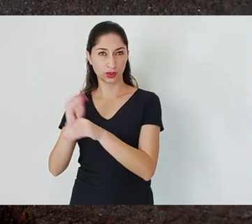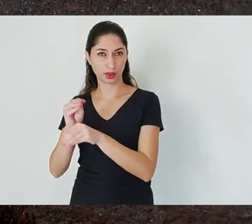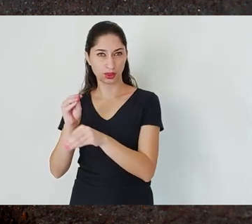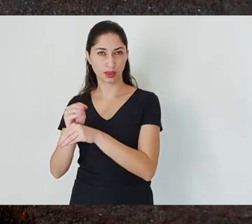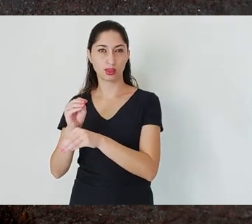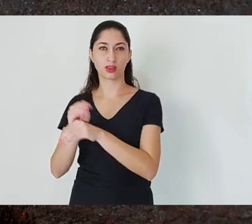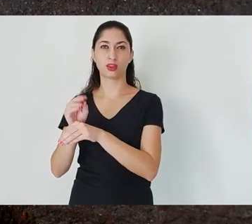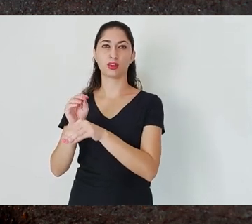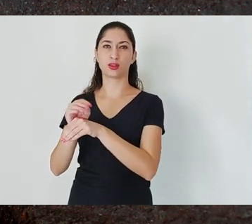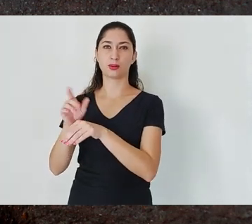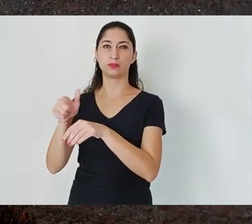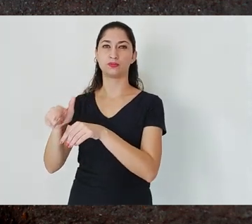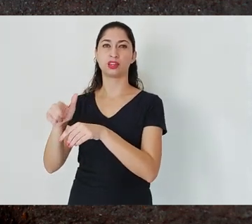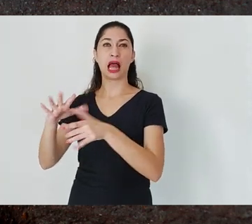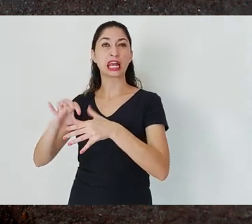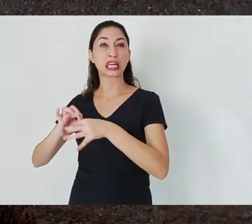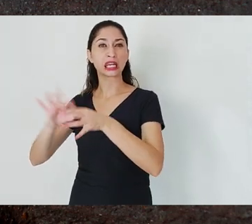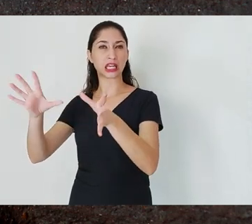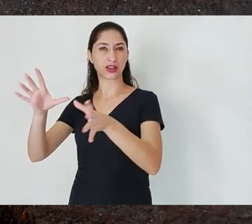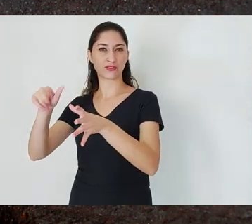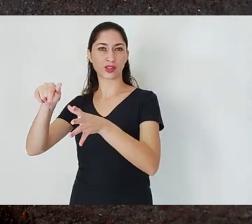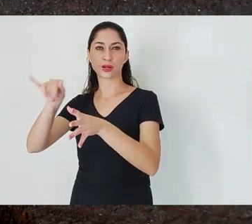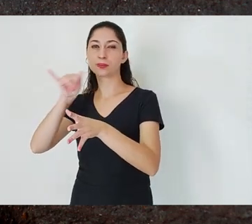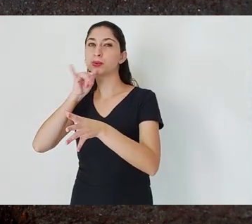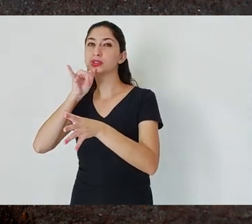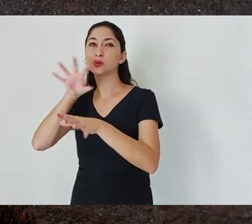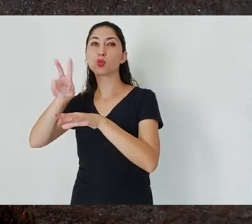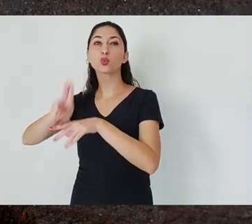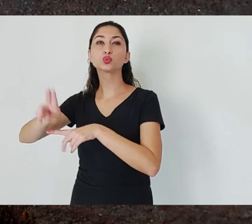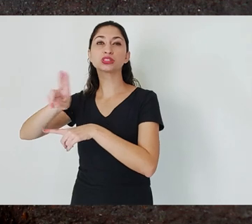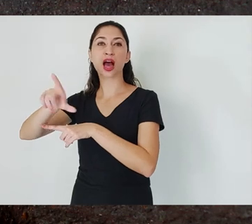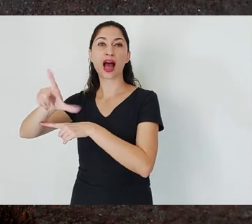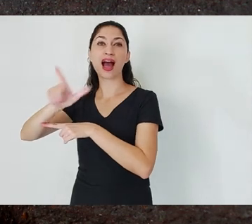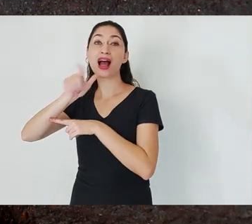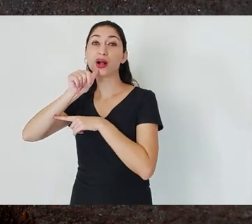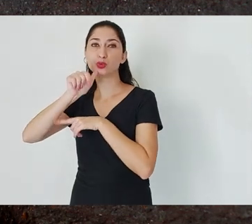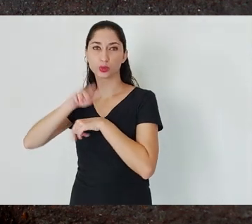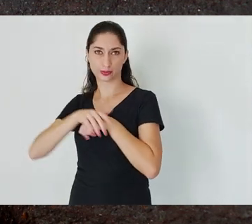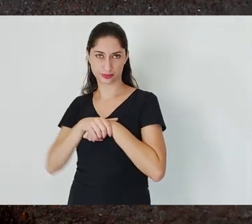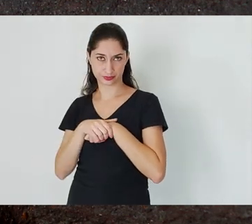for example, water permits -- the relationship is so close that,